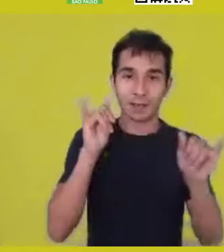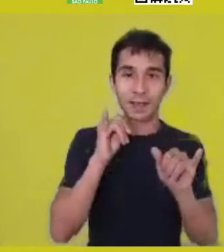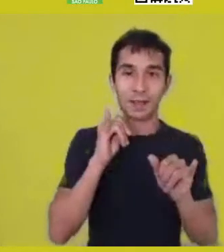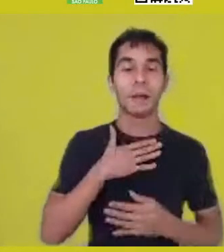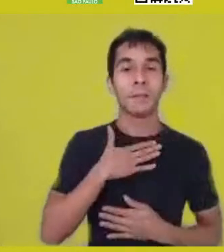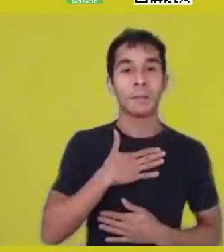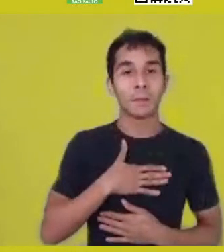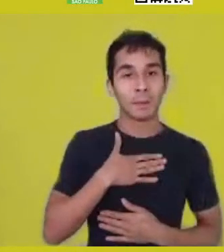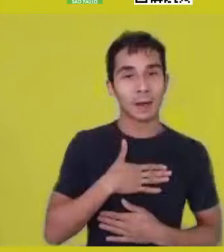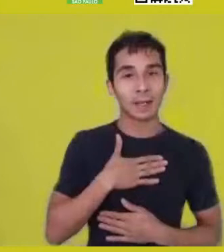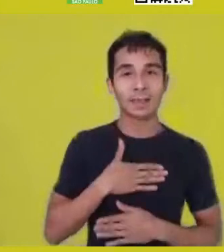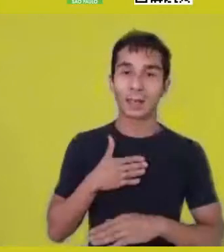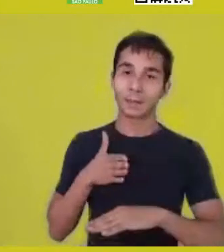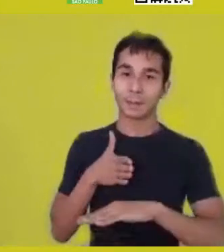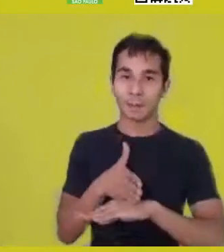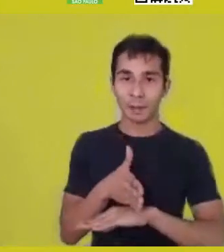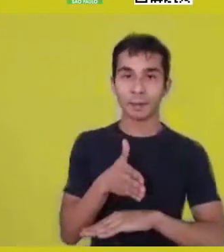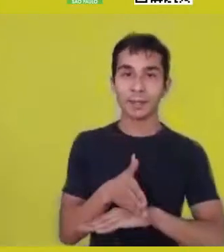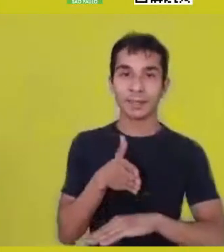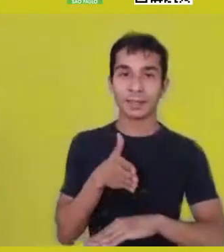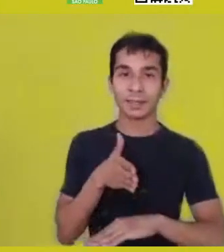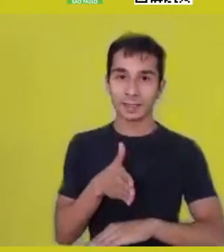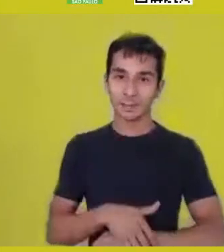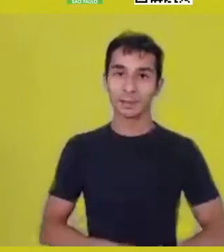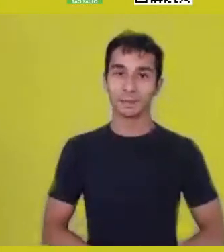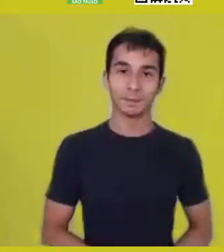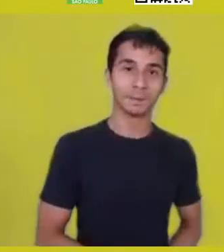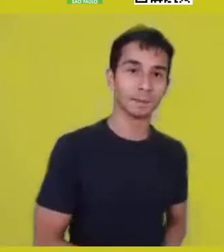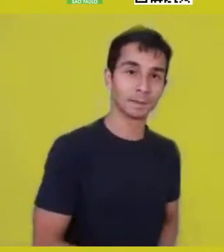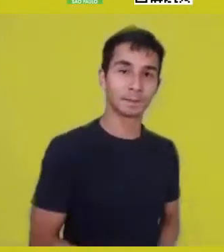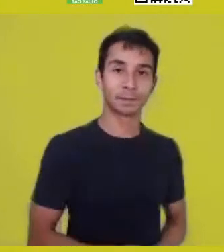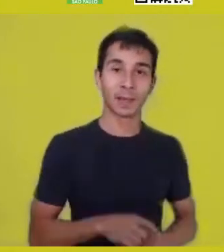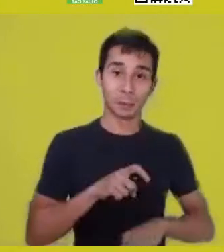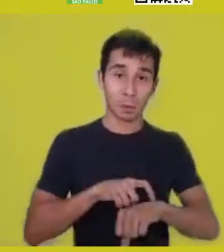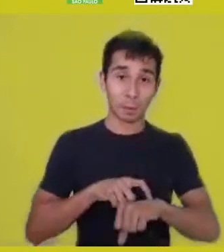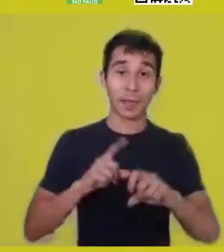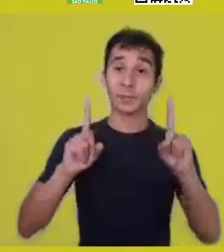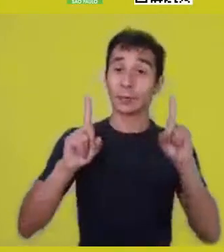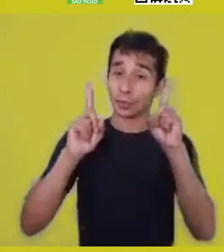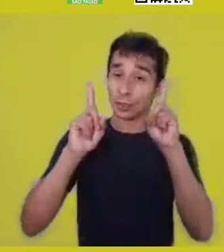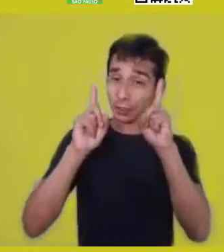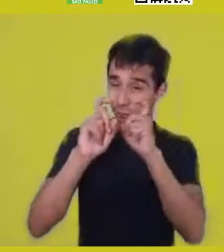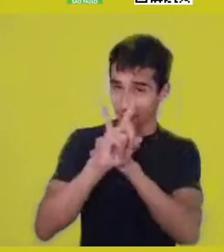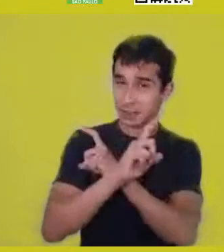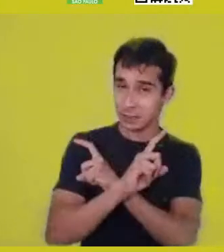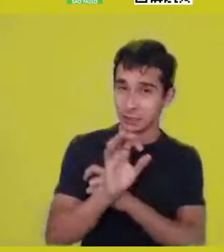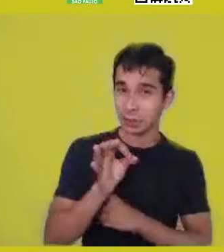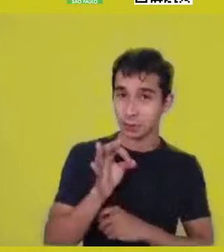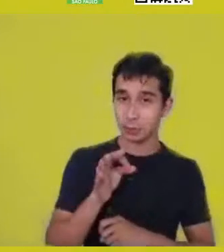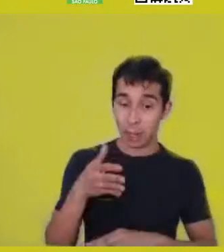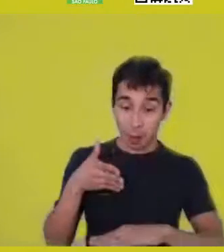during such difficult times. This is really precious,